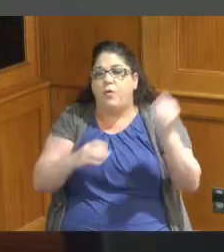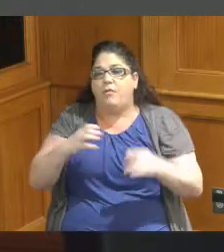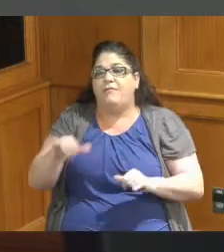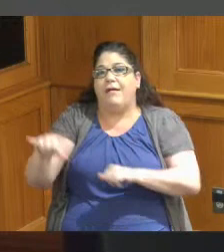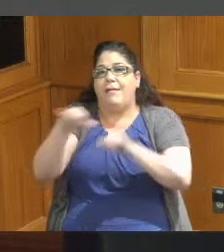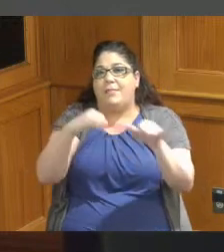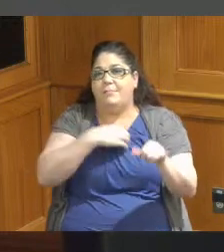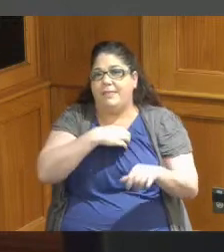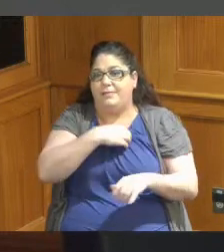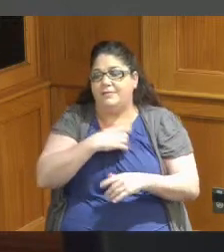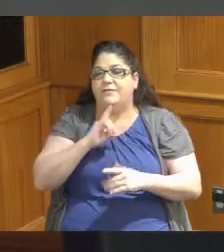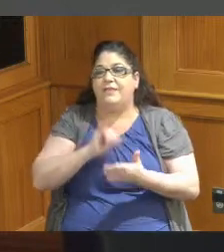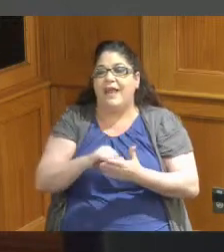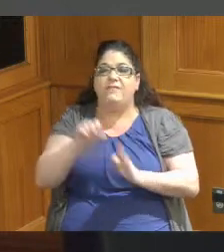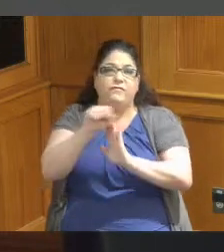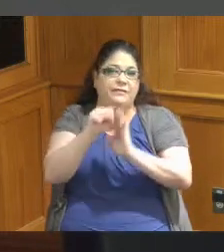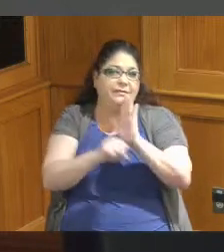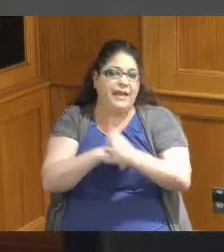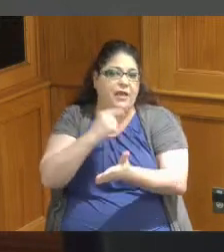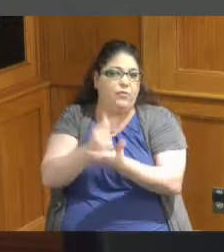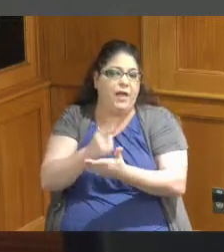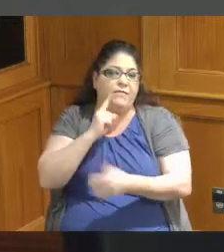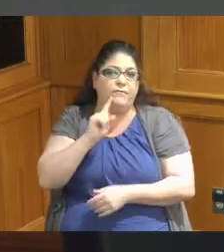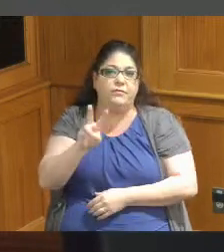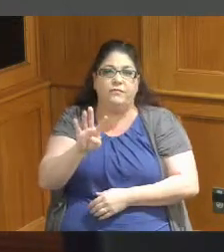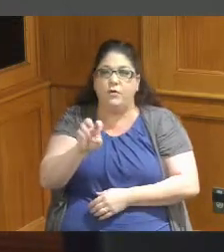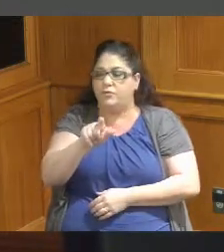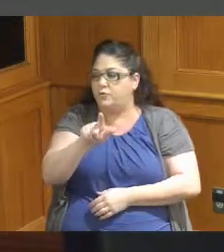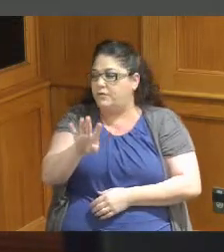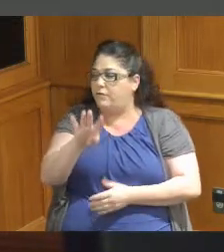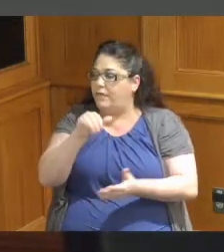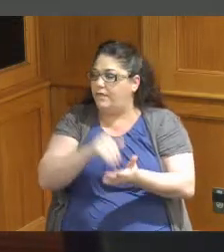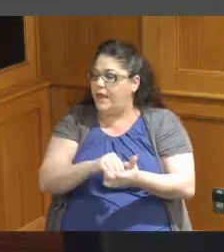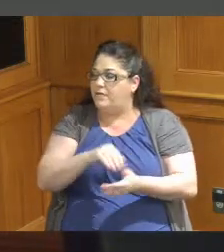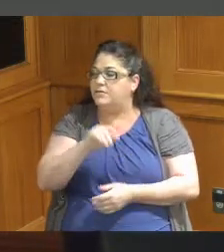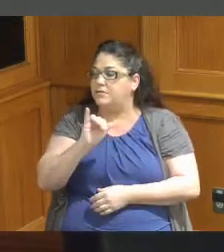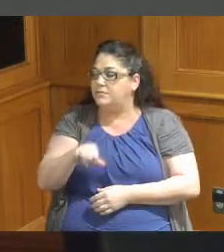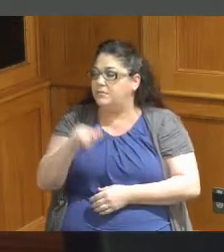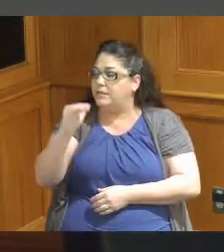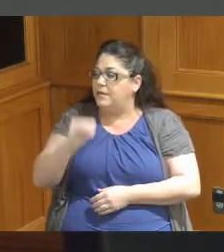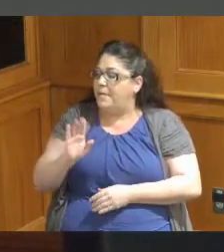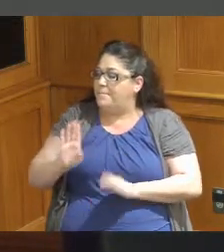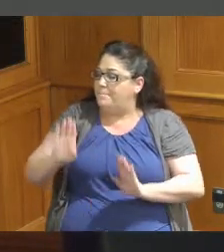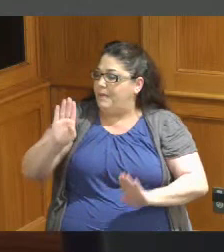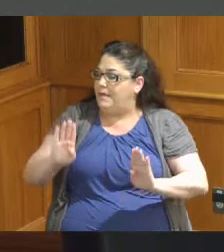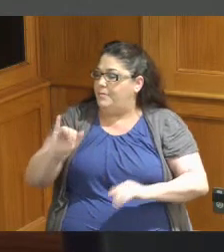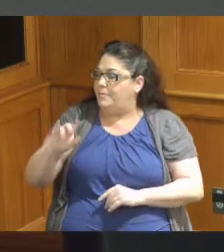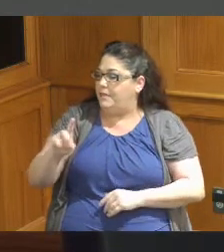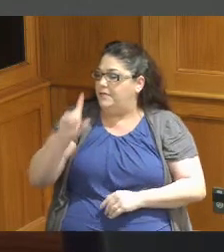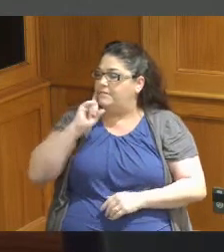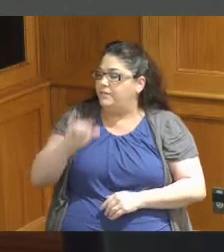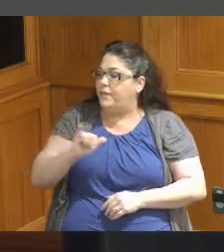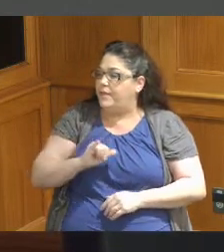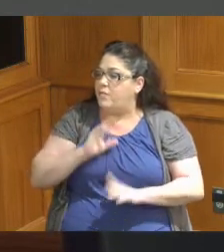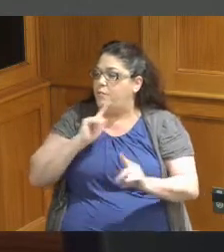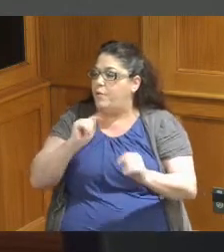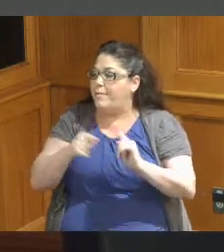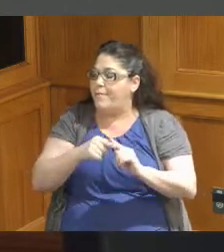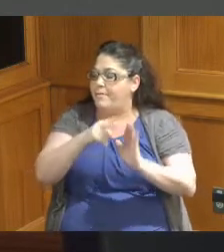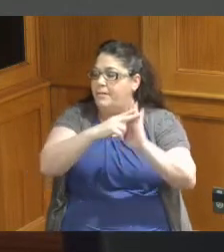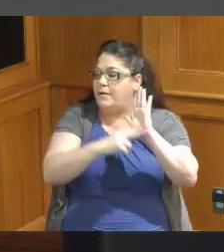a state Grant at 424,000 there's the bids of the the report on bids and contracts authorized by the